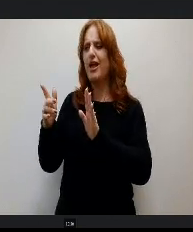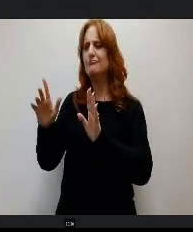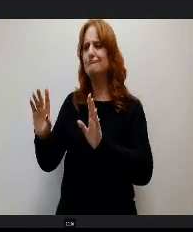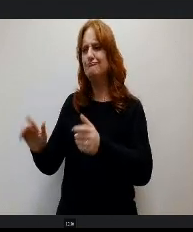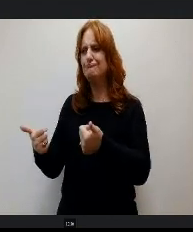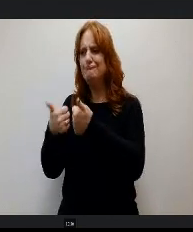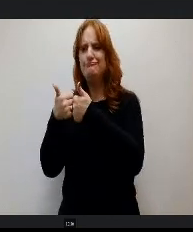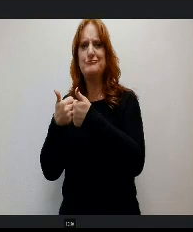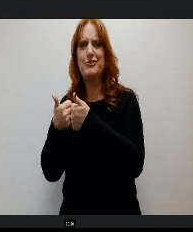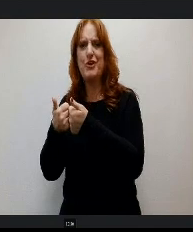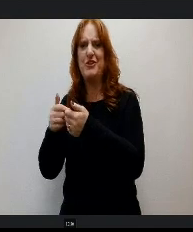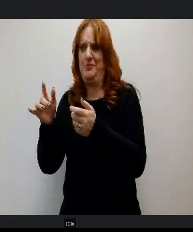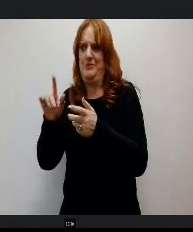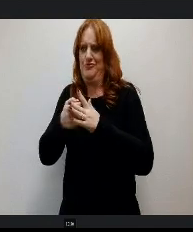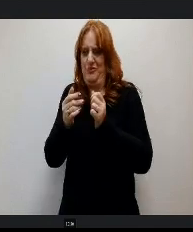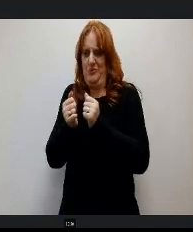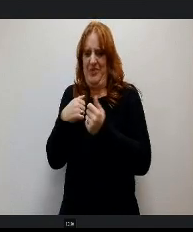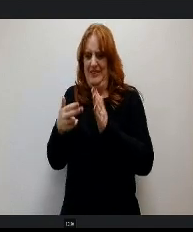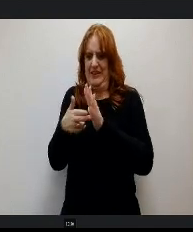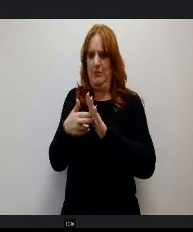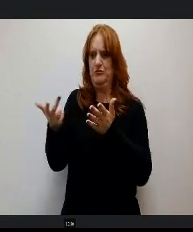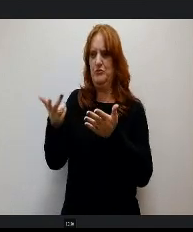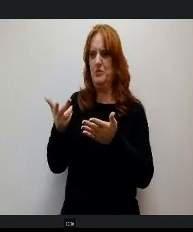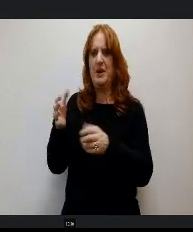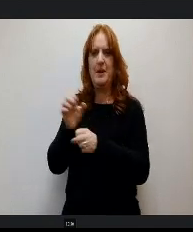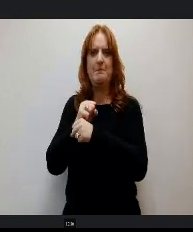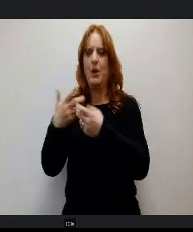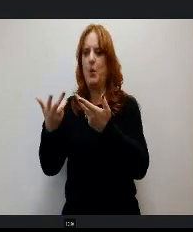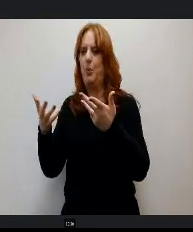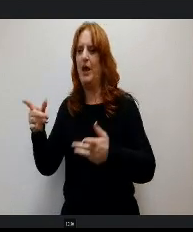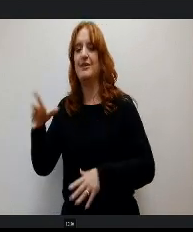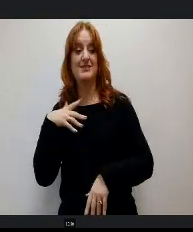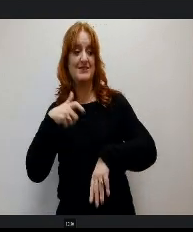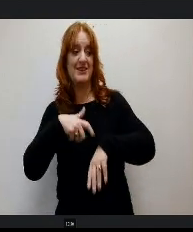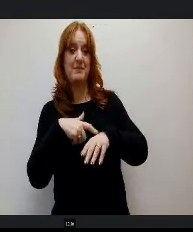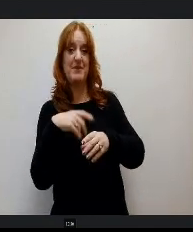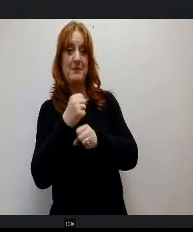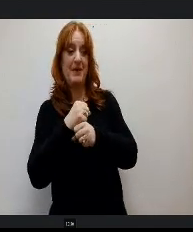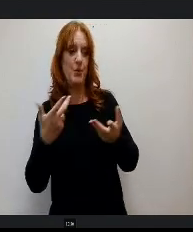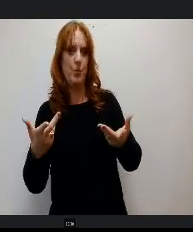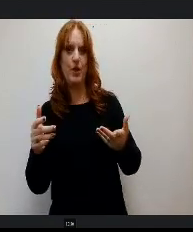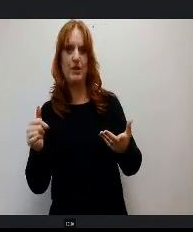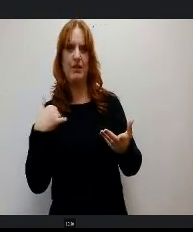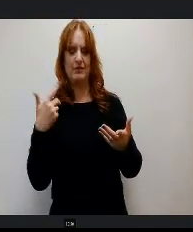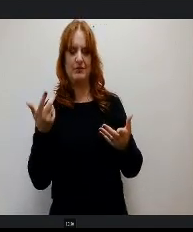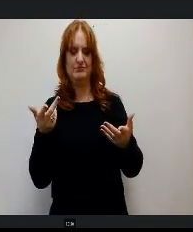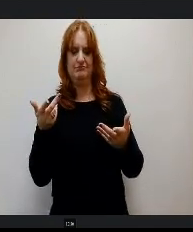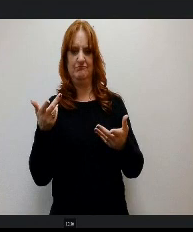with just that and what are you going to create and in his s time, he created this little pouch that you could open